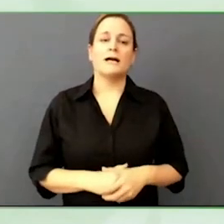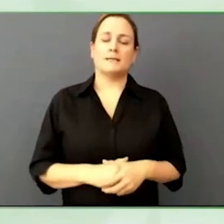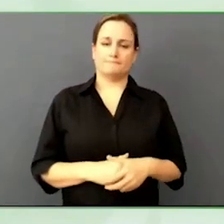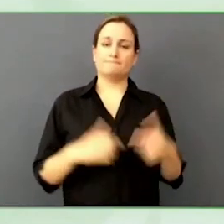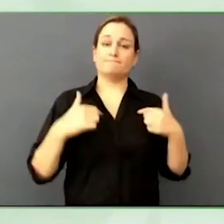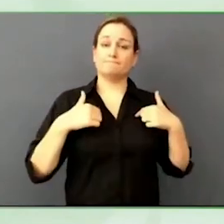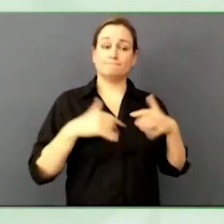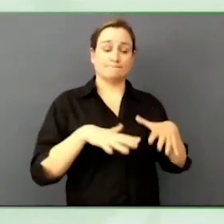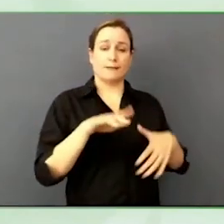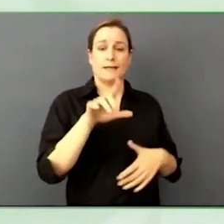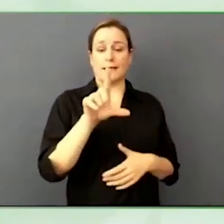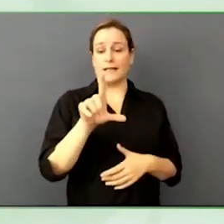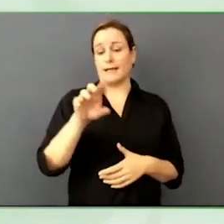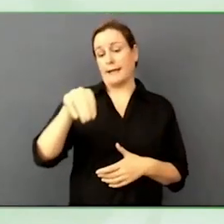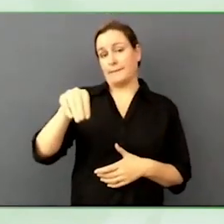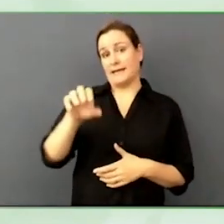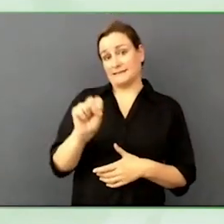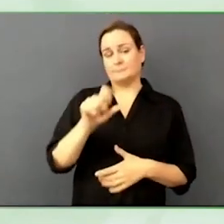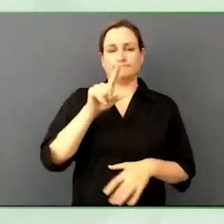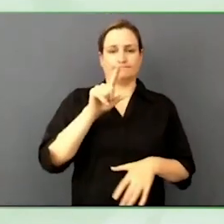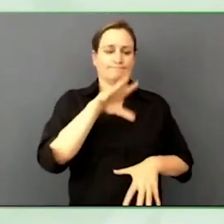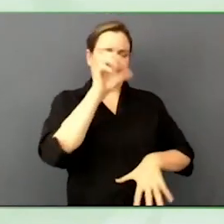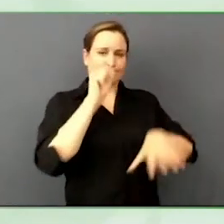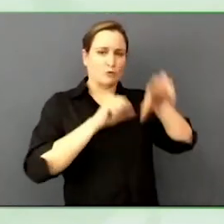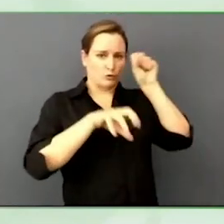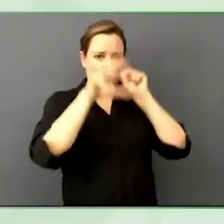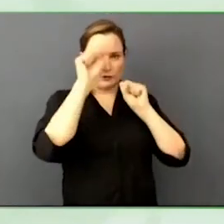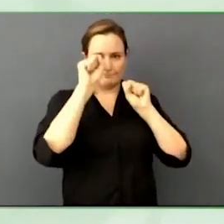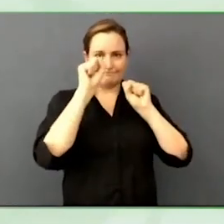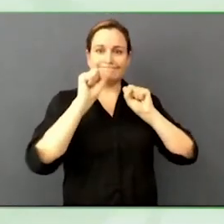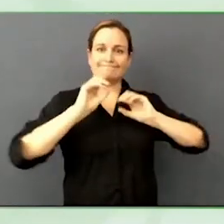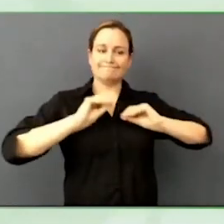we will offer it as a software on subscription soon.